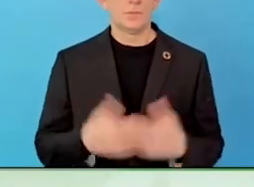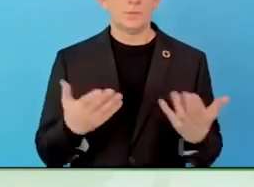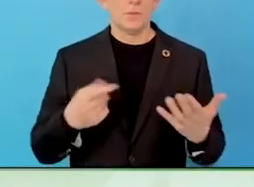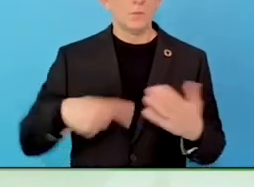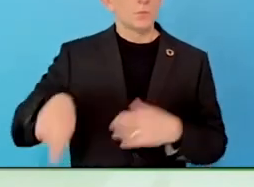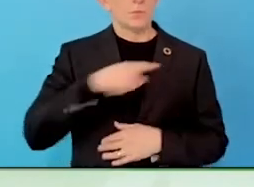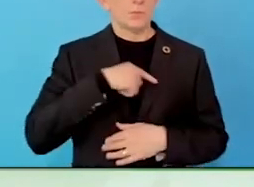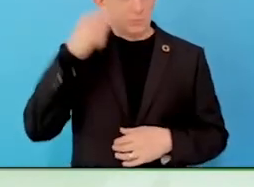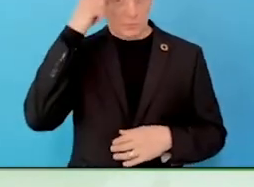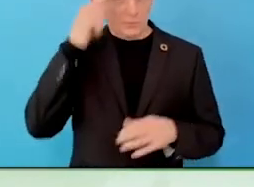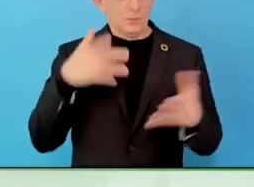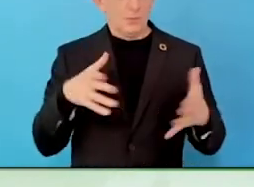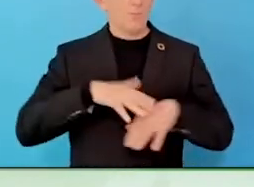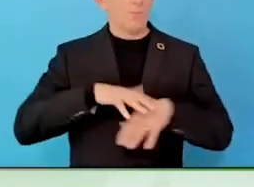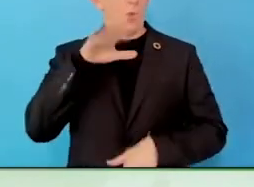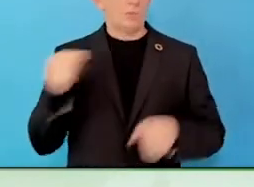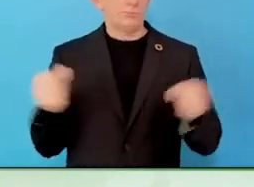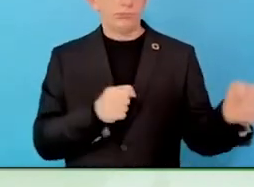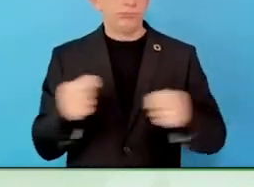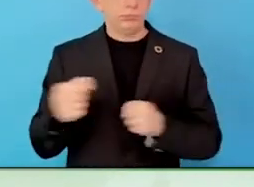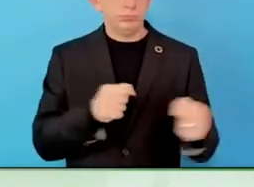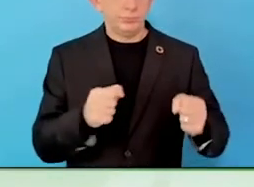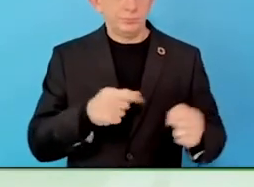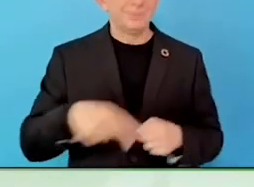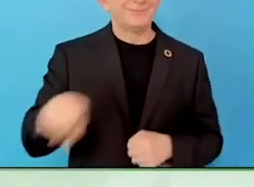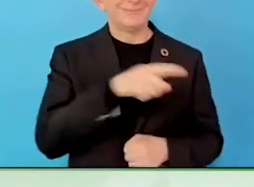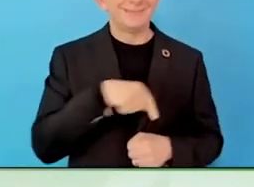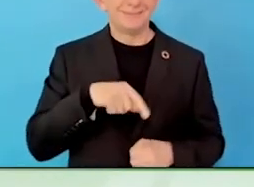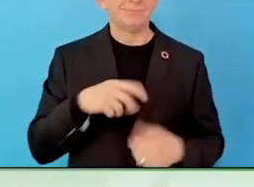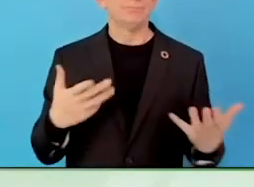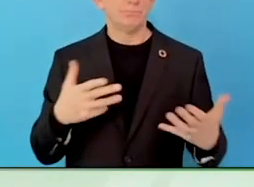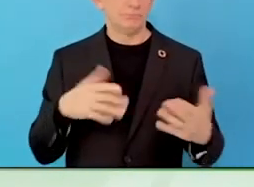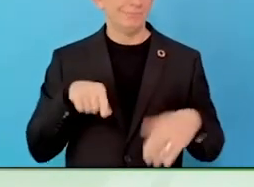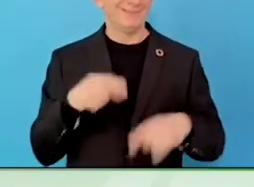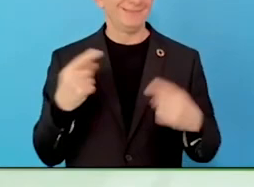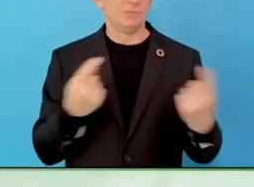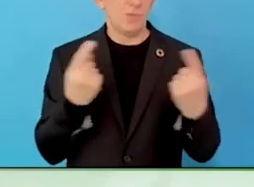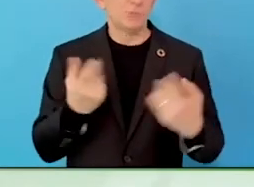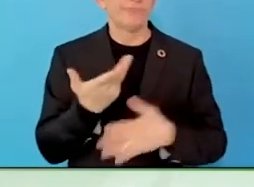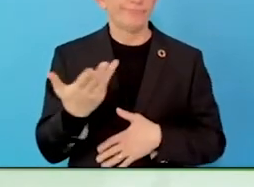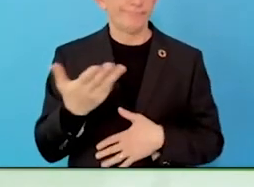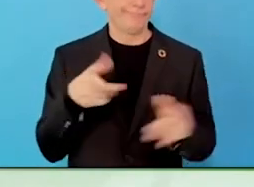do this together? This is really something that needs to be done still. Here, the shift has not happened.